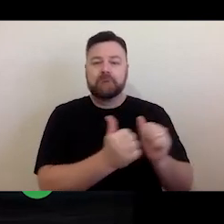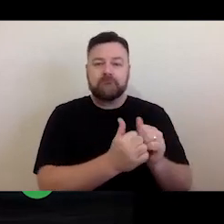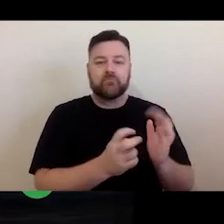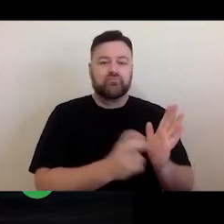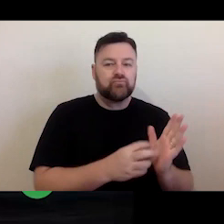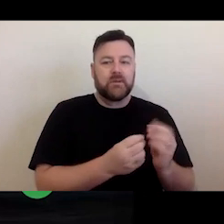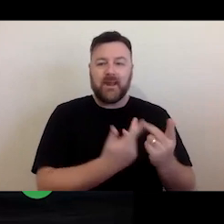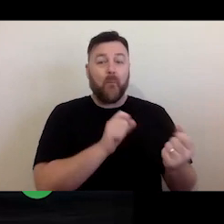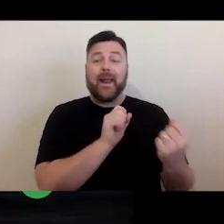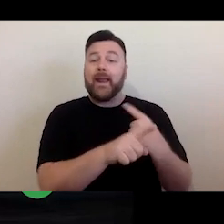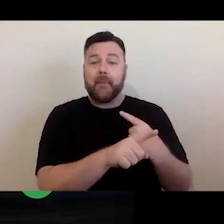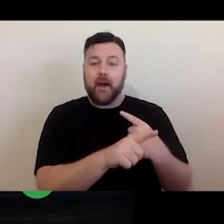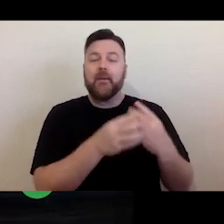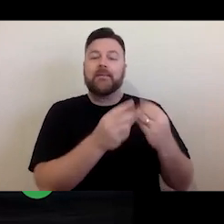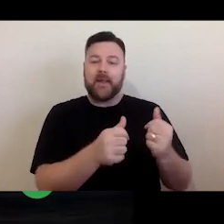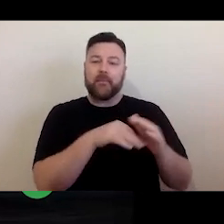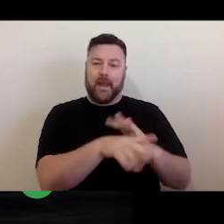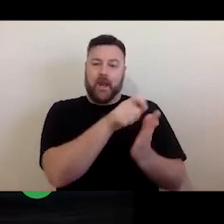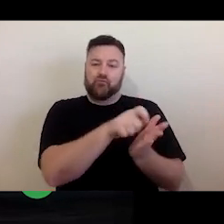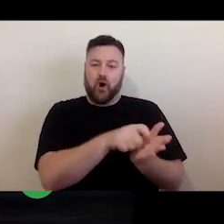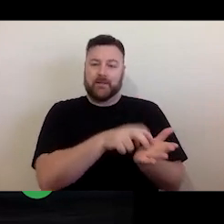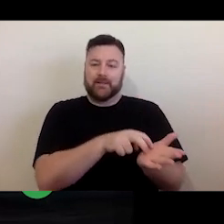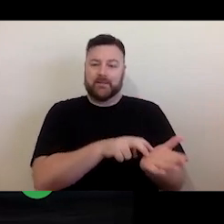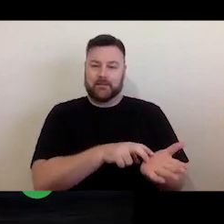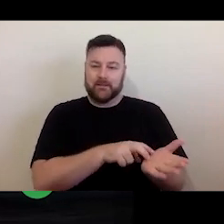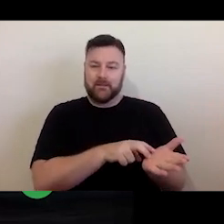something from them in writing that says they acknowledge the type of